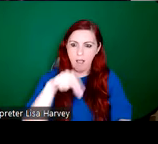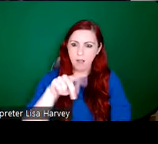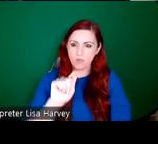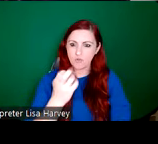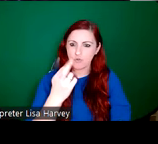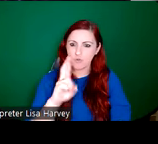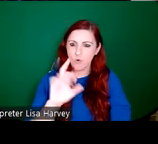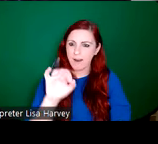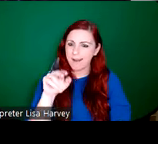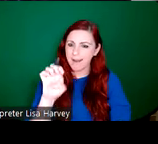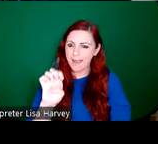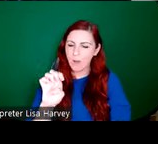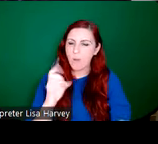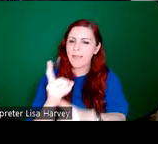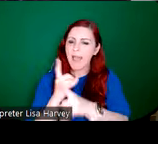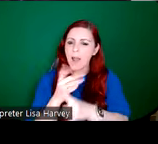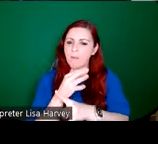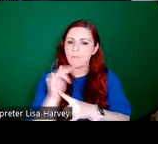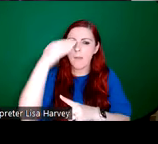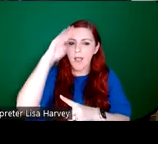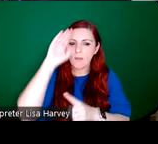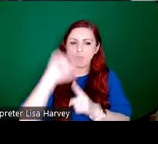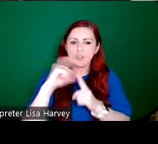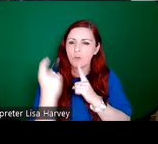with the help of the Irish cultural activist Edward Martyn, and the English